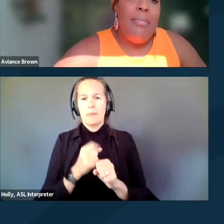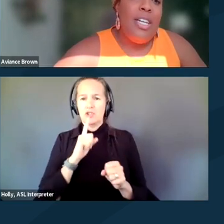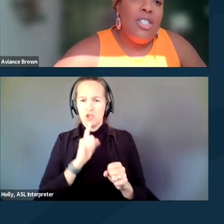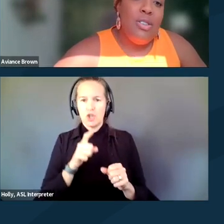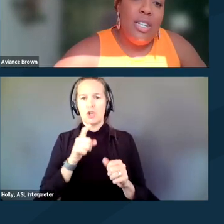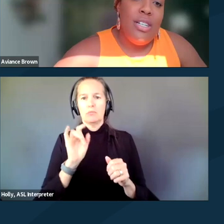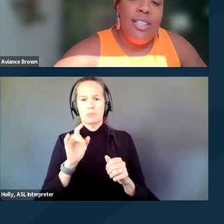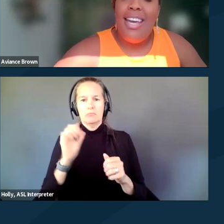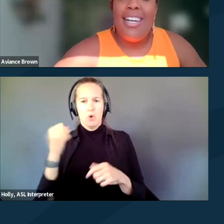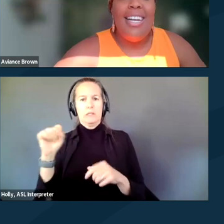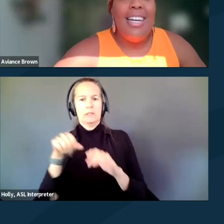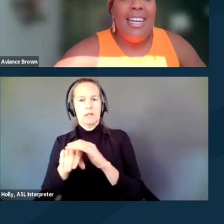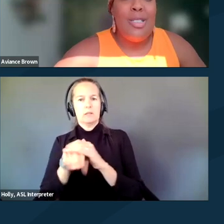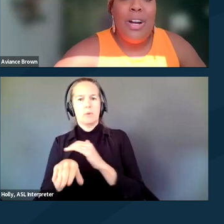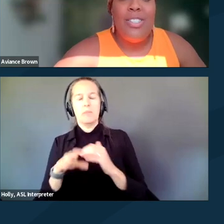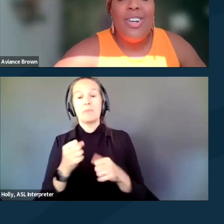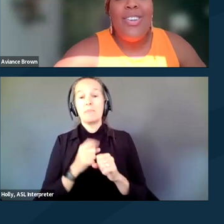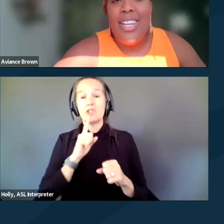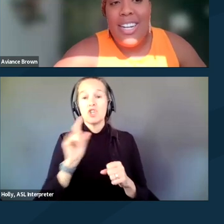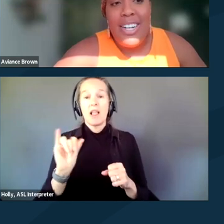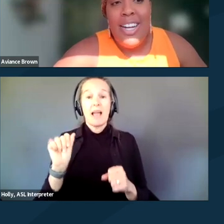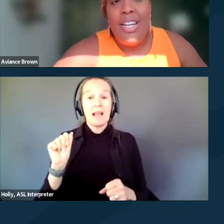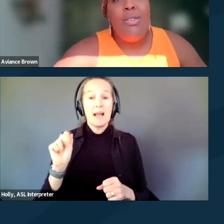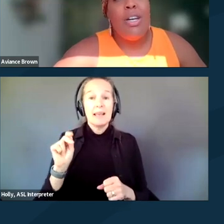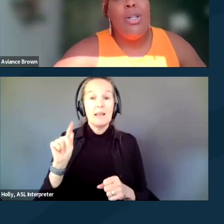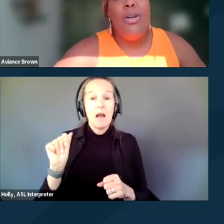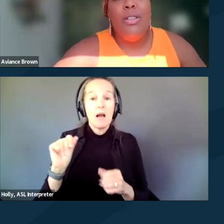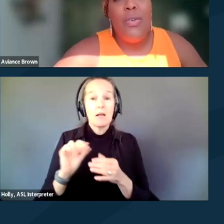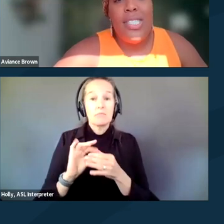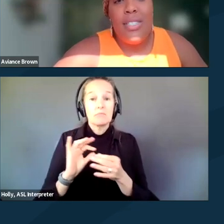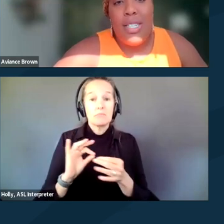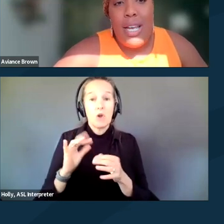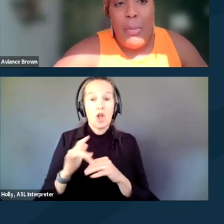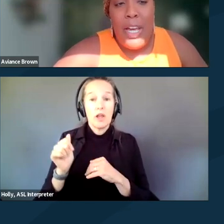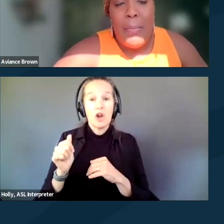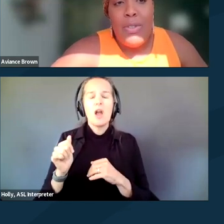Be sure, like Anita expressed earlier, to include the voices of disabled people